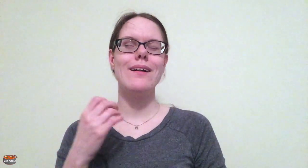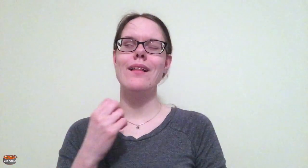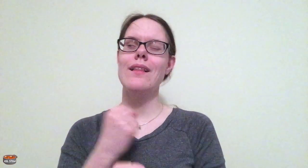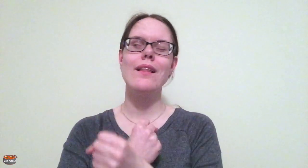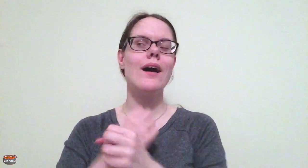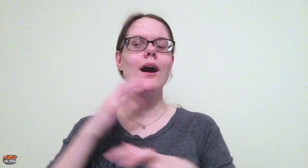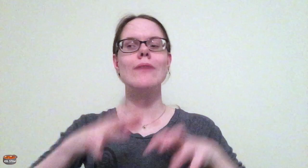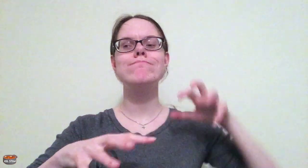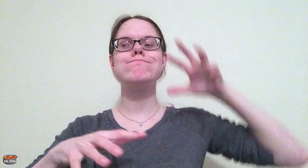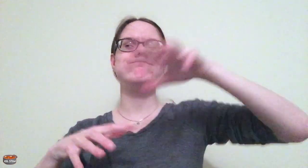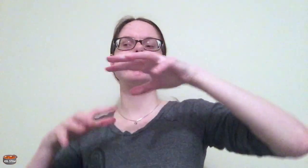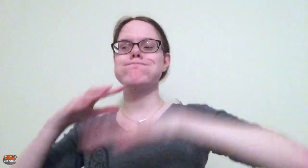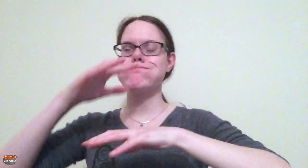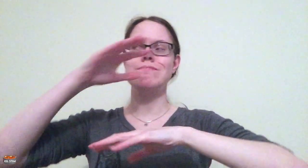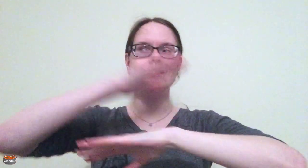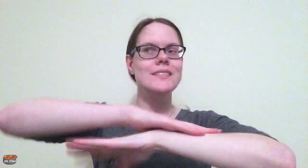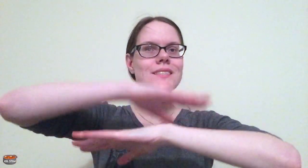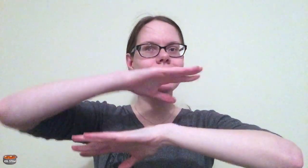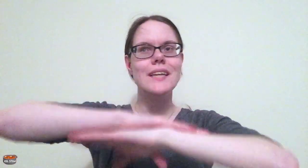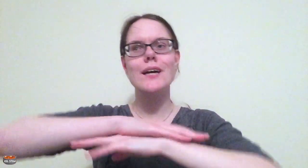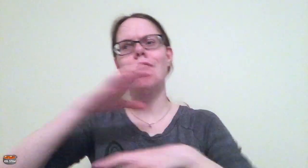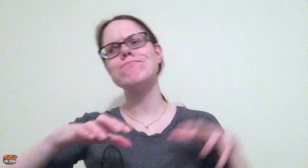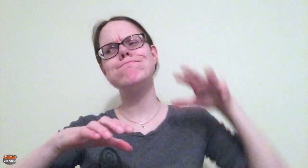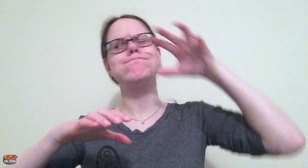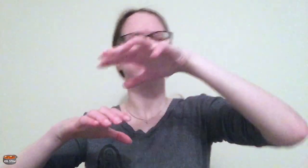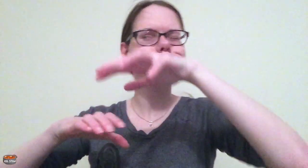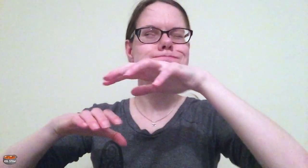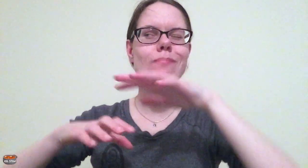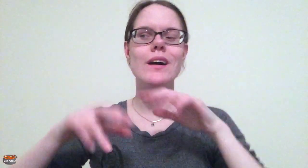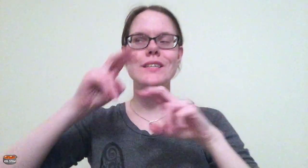mischevious. He loved climing on things like